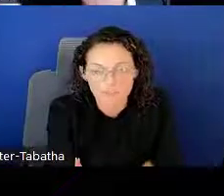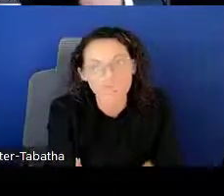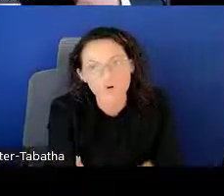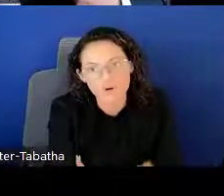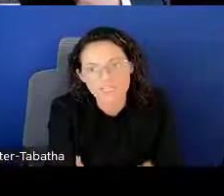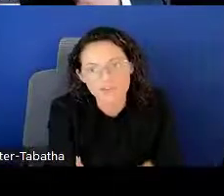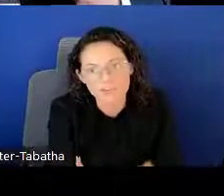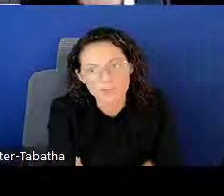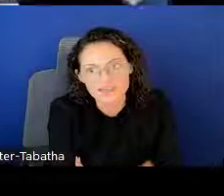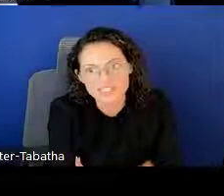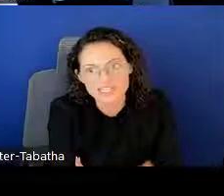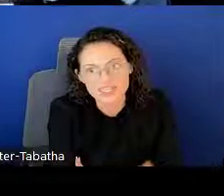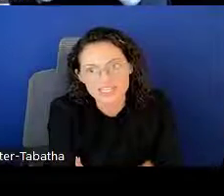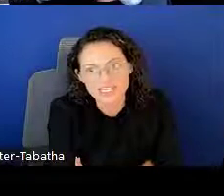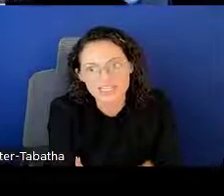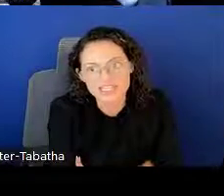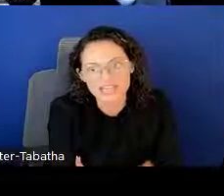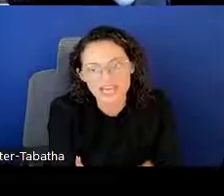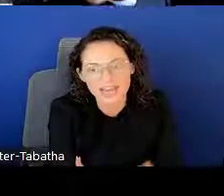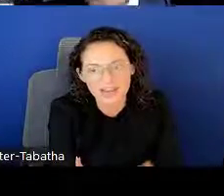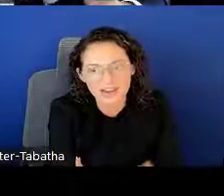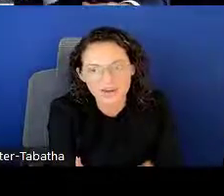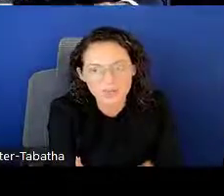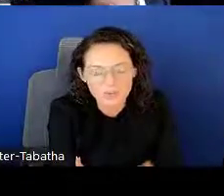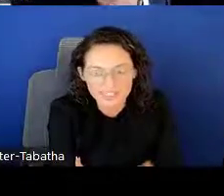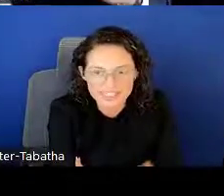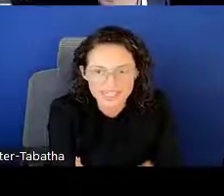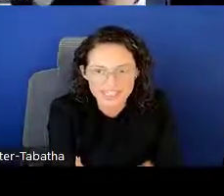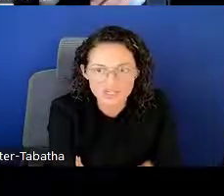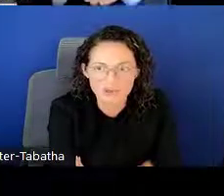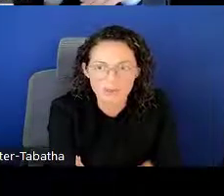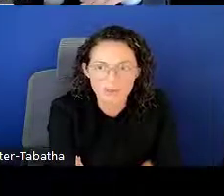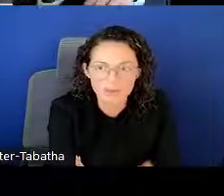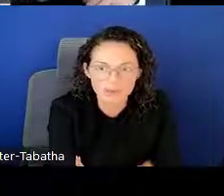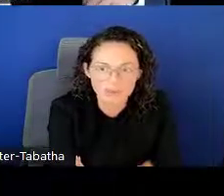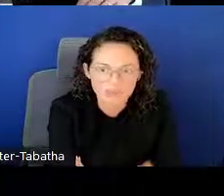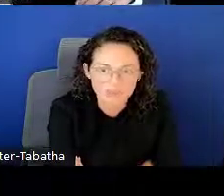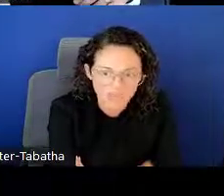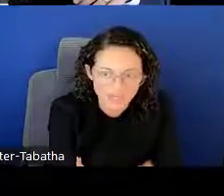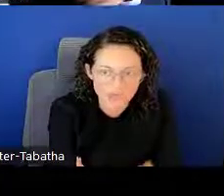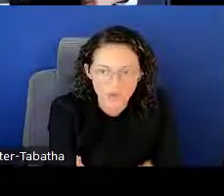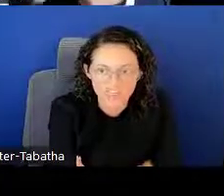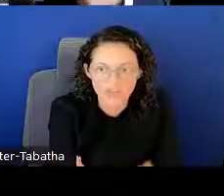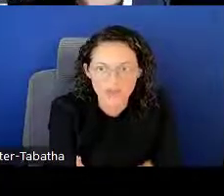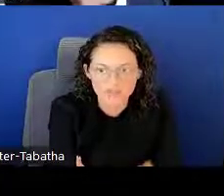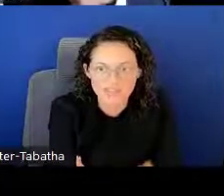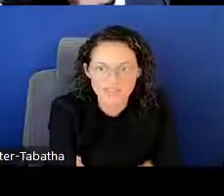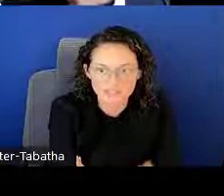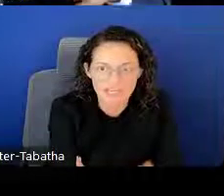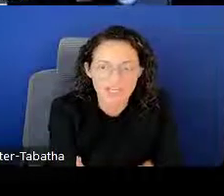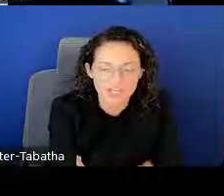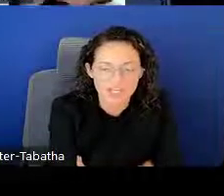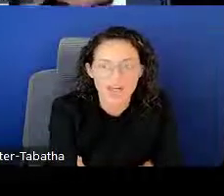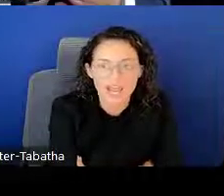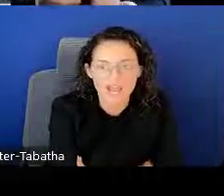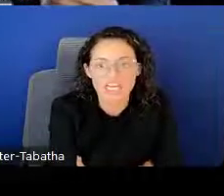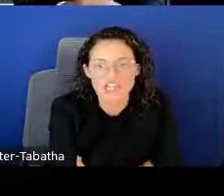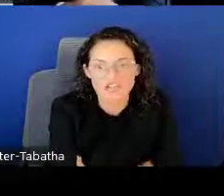Of course, November 17th is the deadline, very important date to remember. That is when you have to submit your application